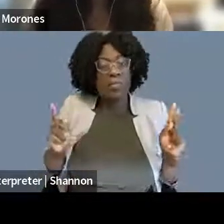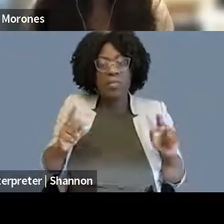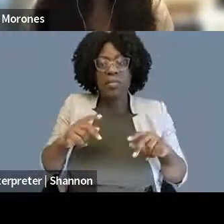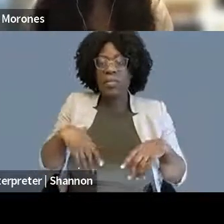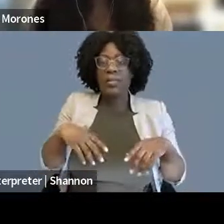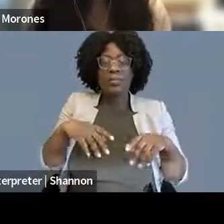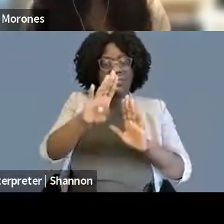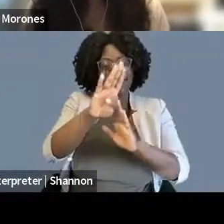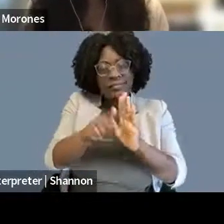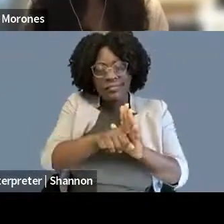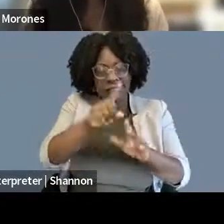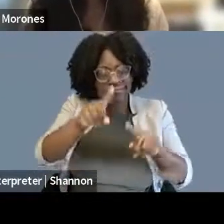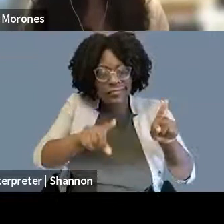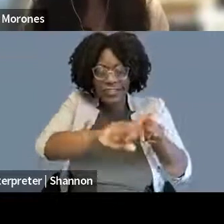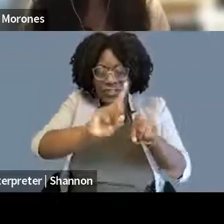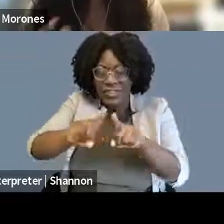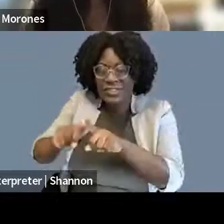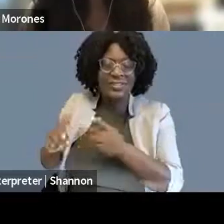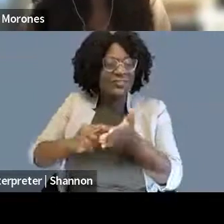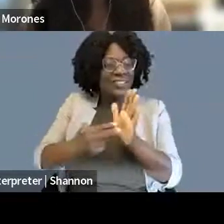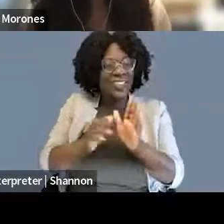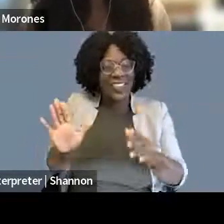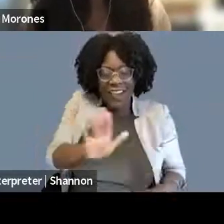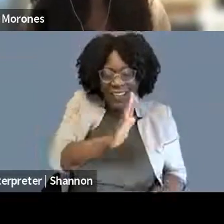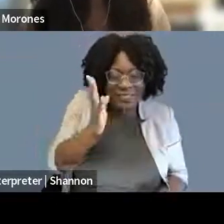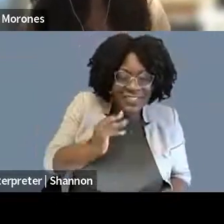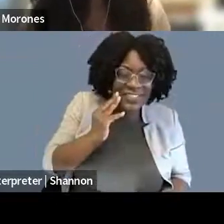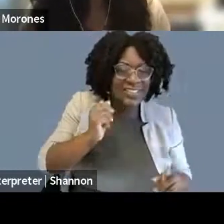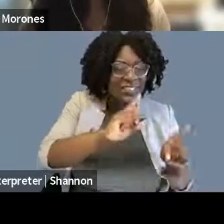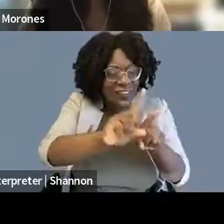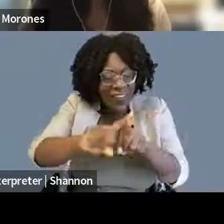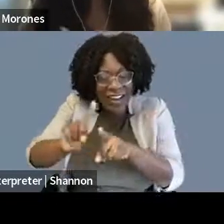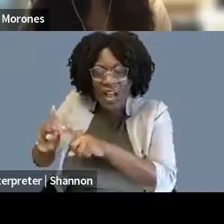to that, and we can have a more holistic view of the First Amendment and one focused